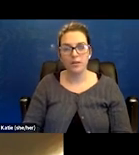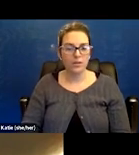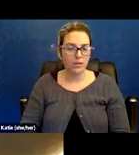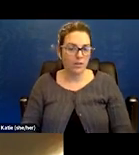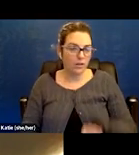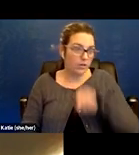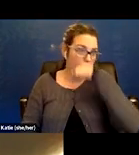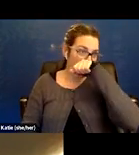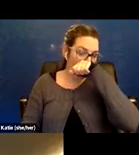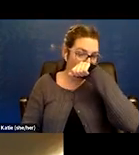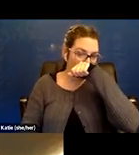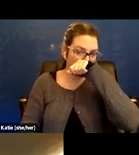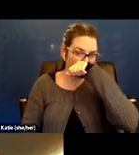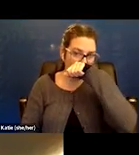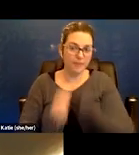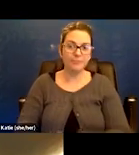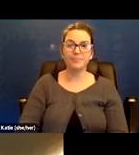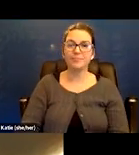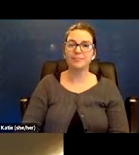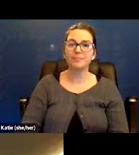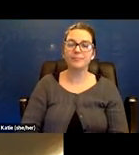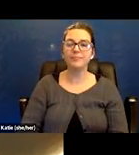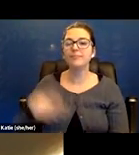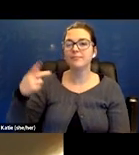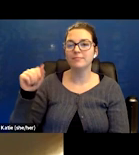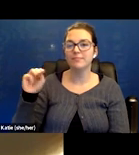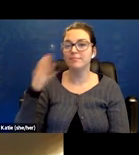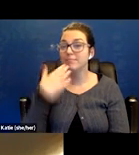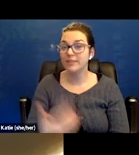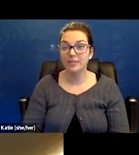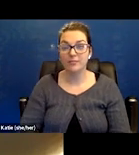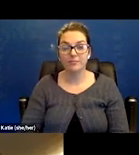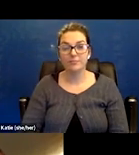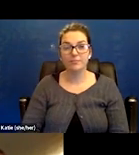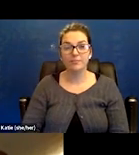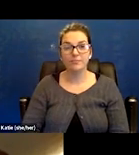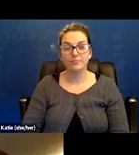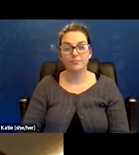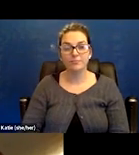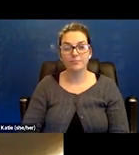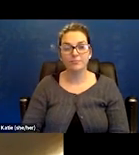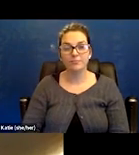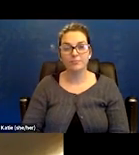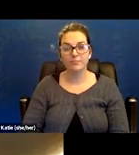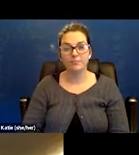Okay. - Great. Well what we'll do now is we can go into Q and A